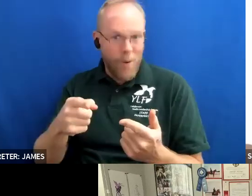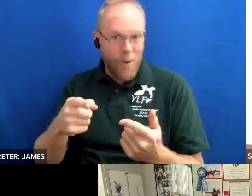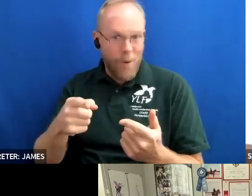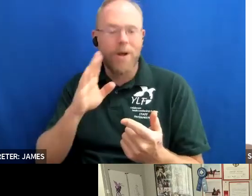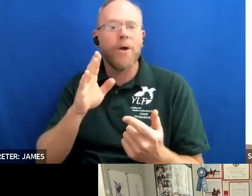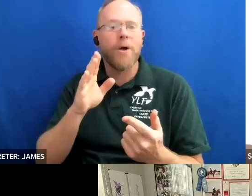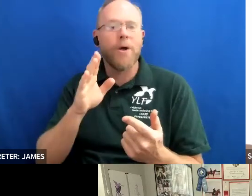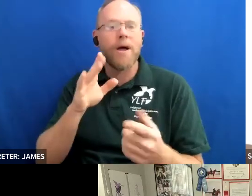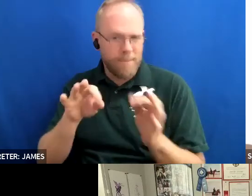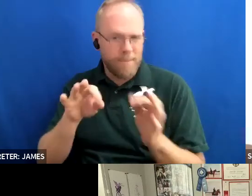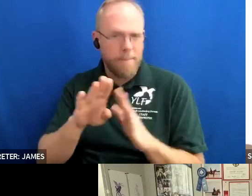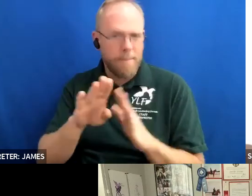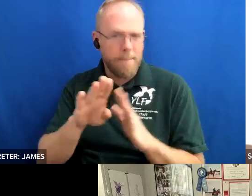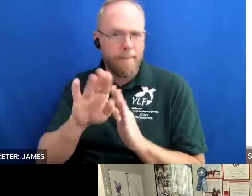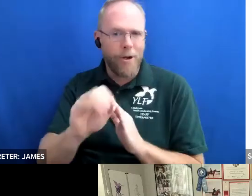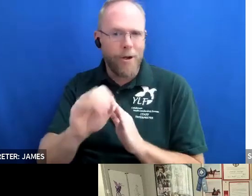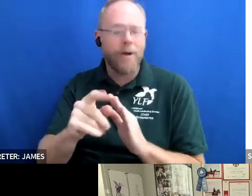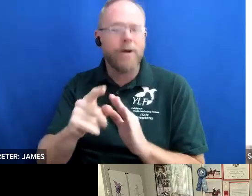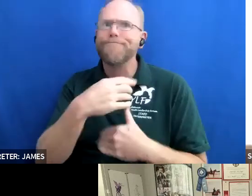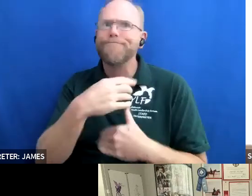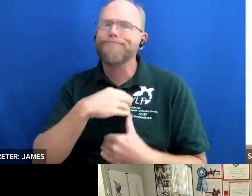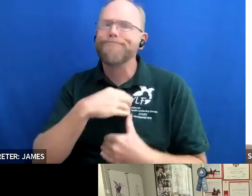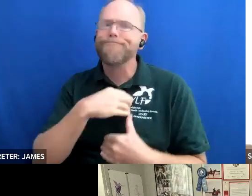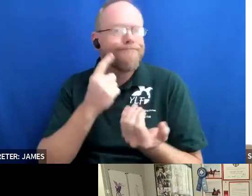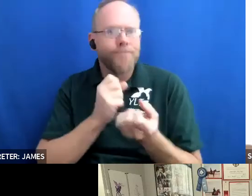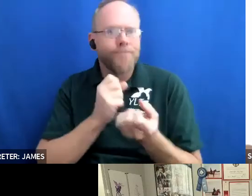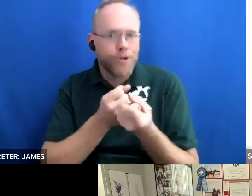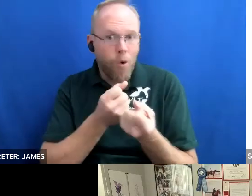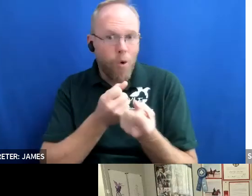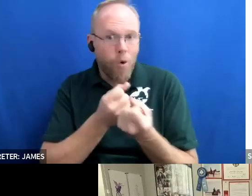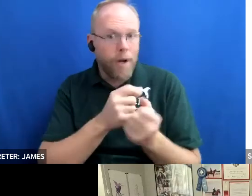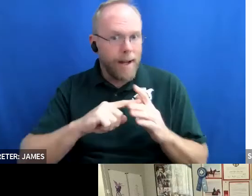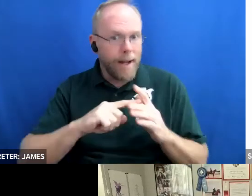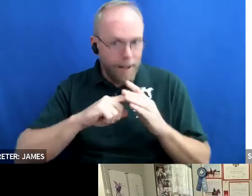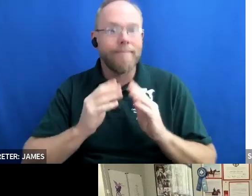is a passionate advocate for the support and implementation of the americans with disabilities